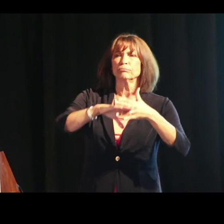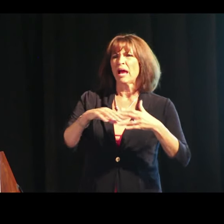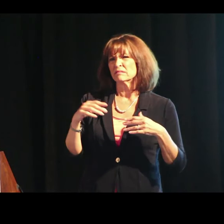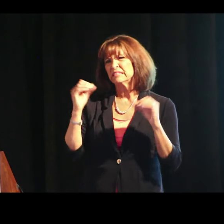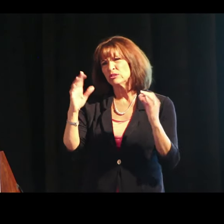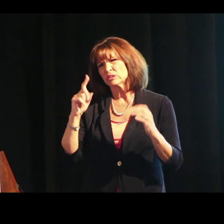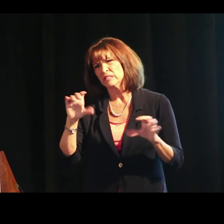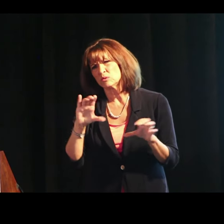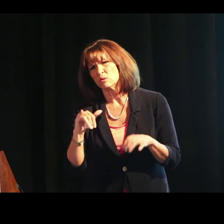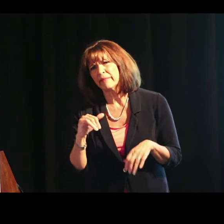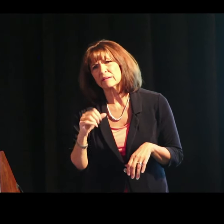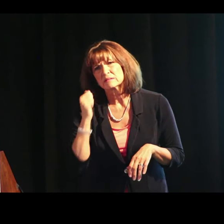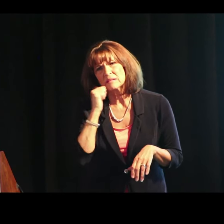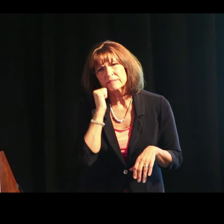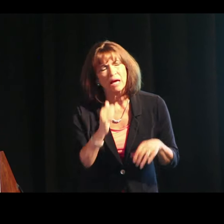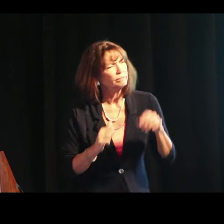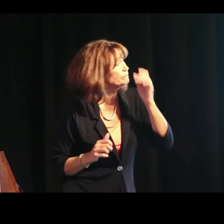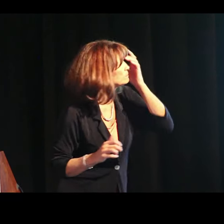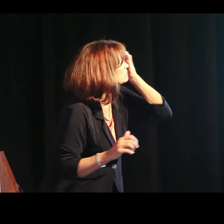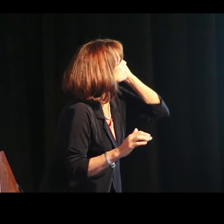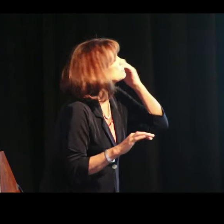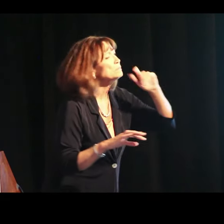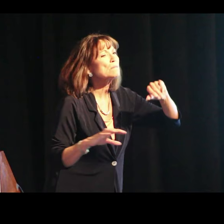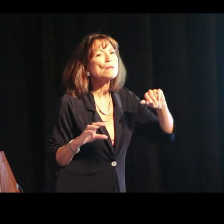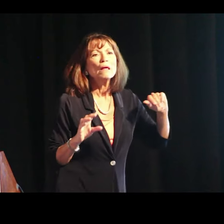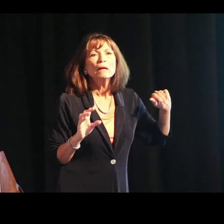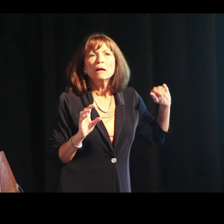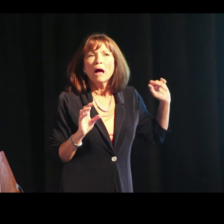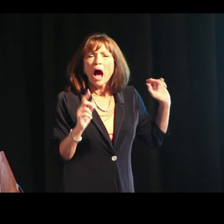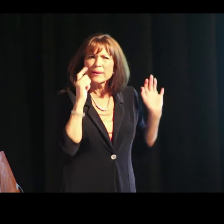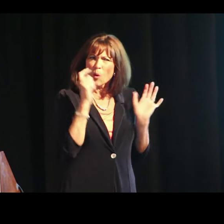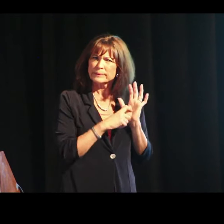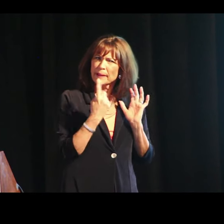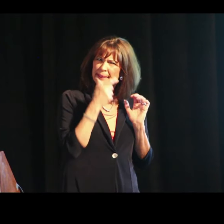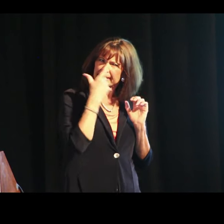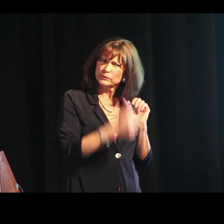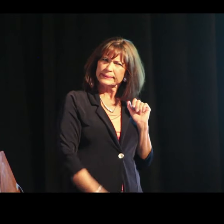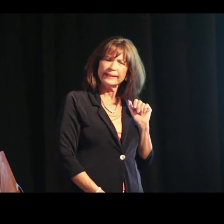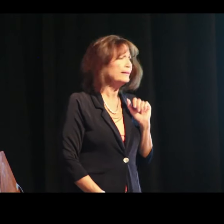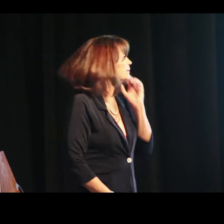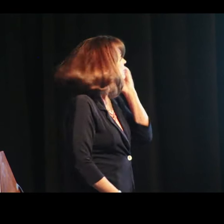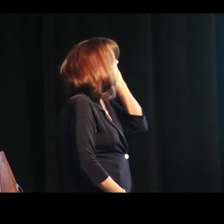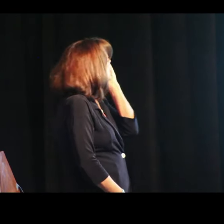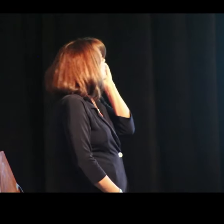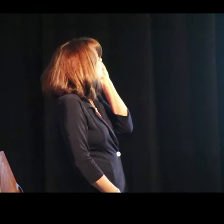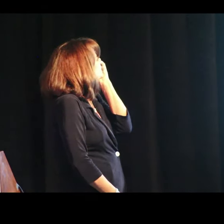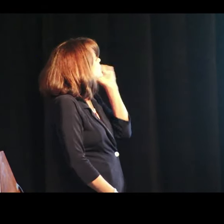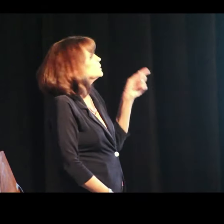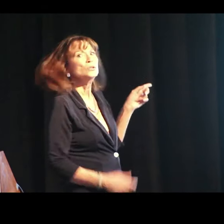Teachers need to do this every day, too. I noticed something interesting.